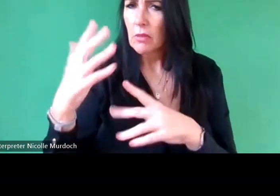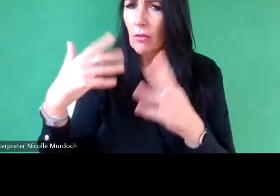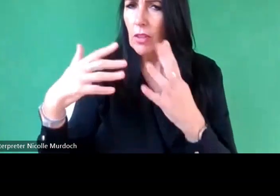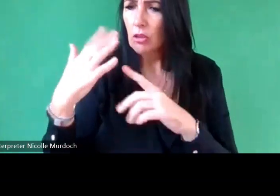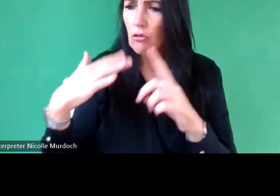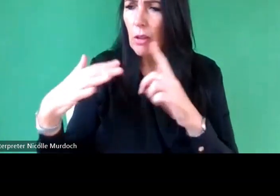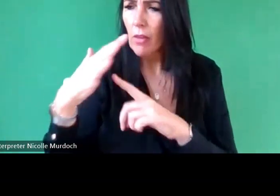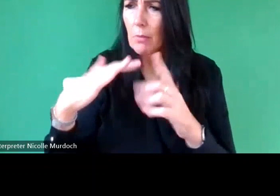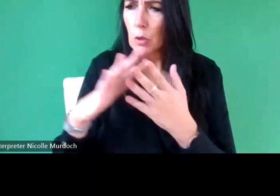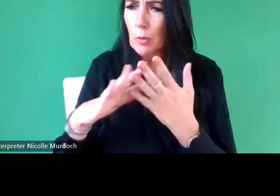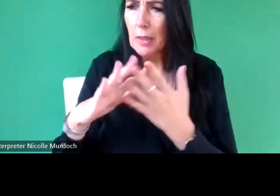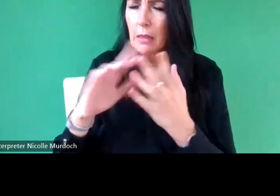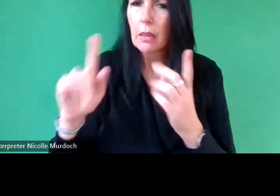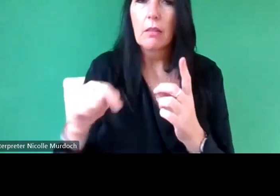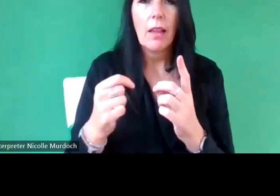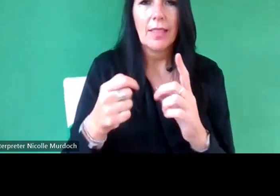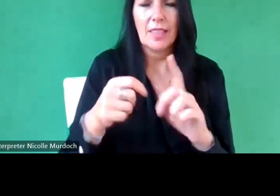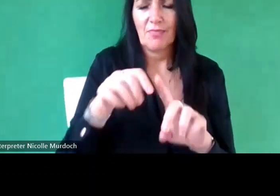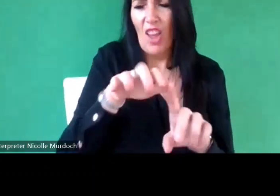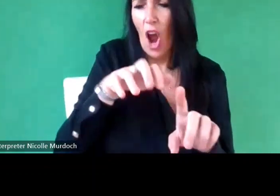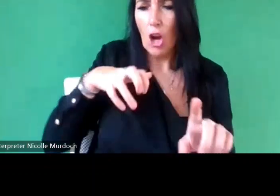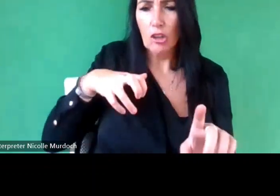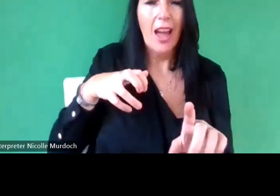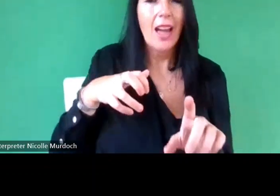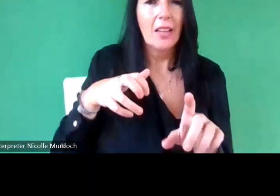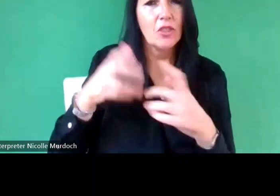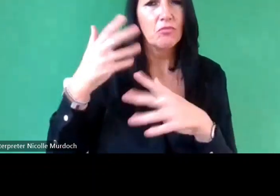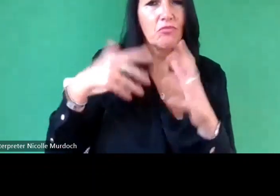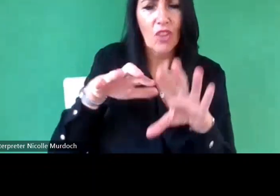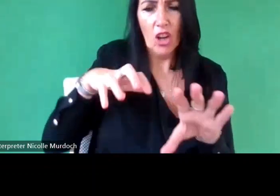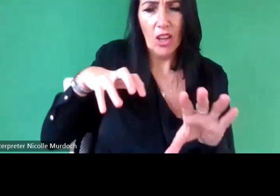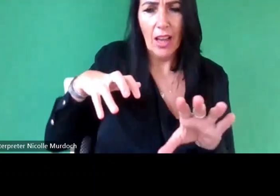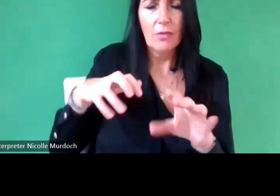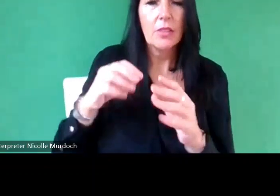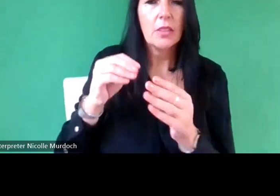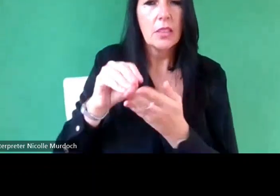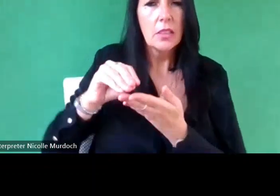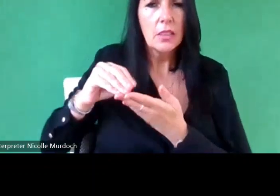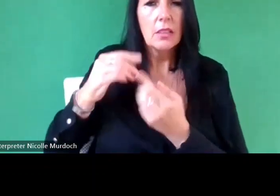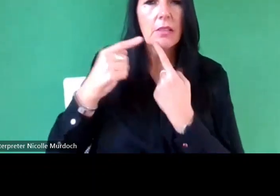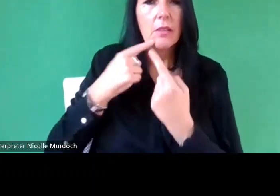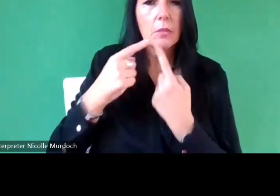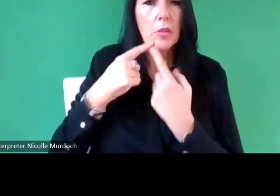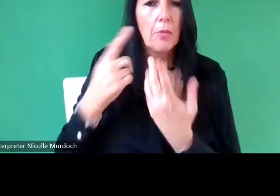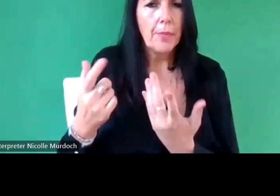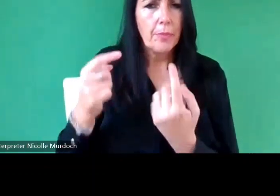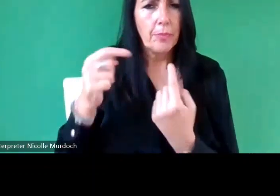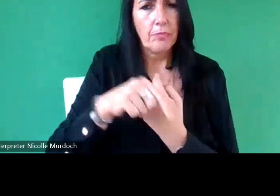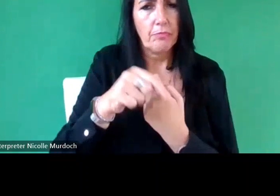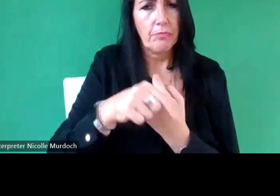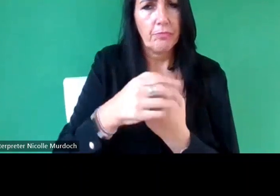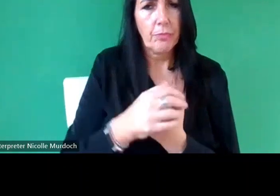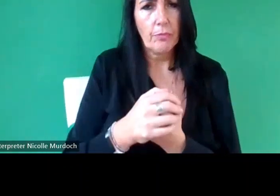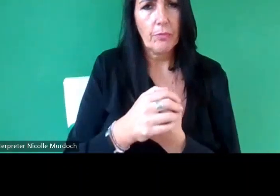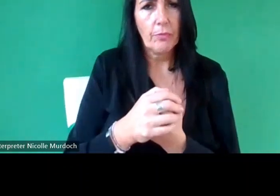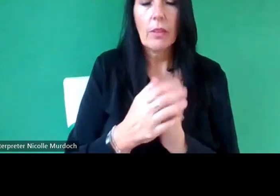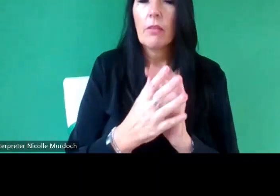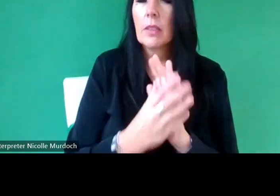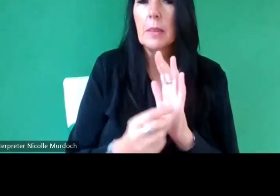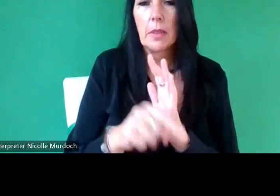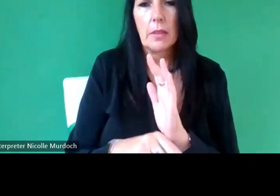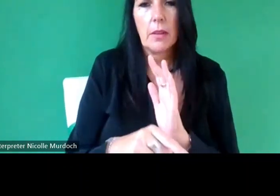I think archiv is quite a good example of this so direct here so for example for an AR there's